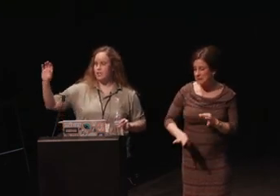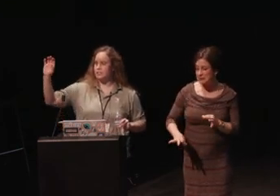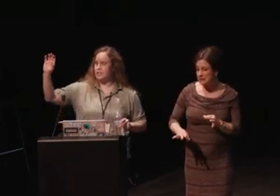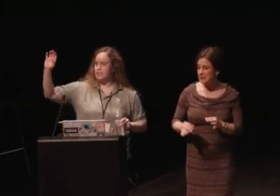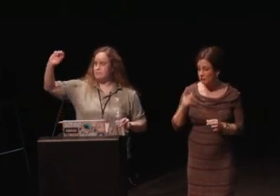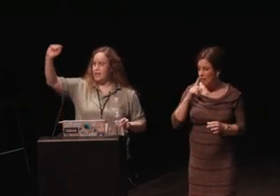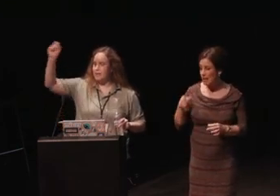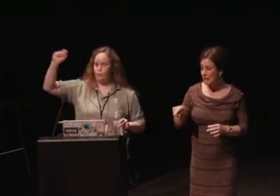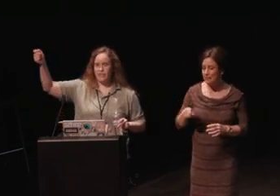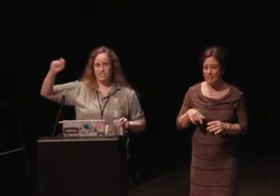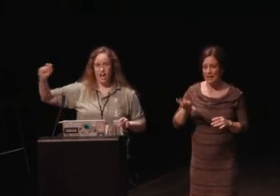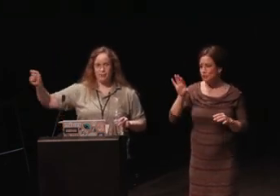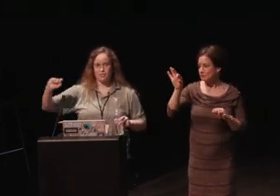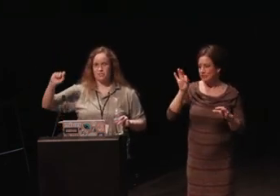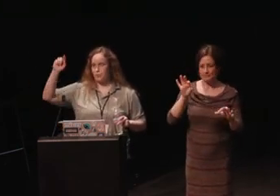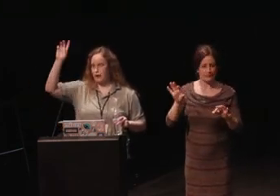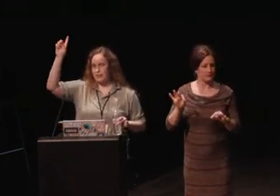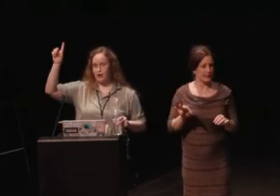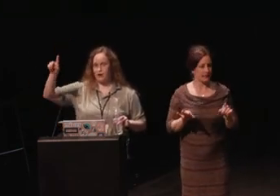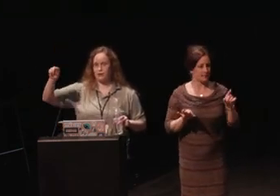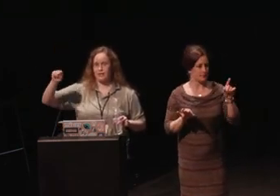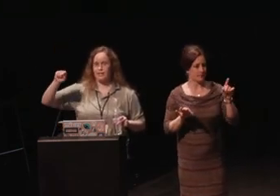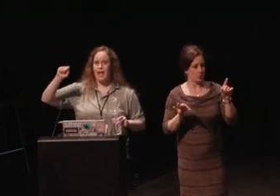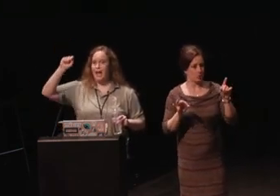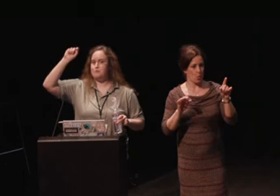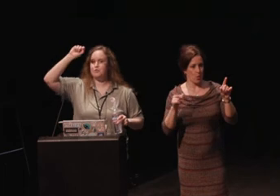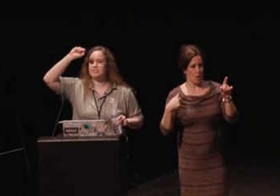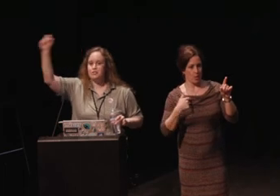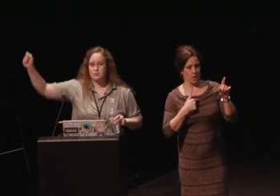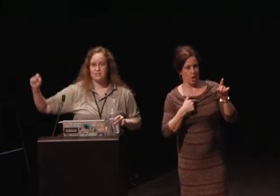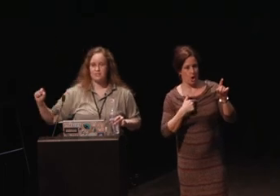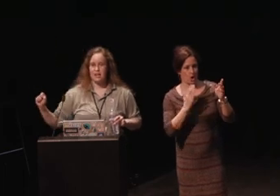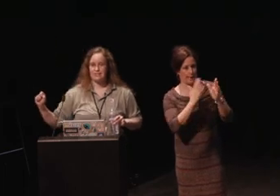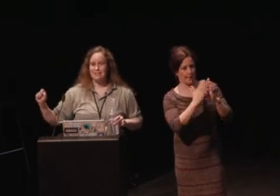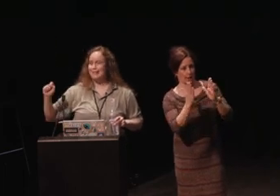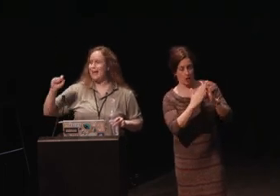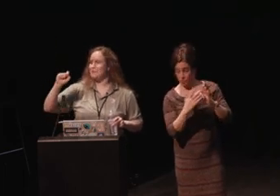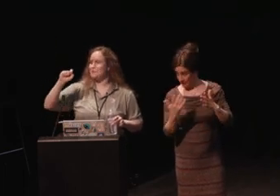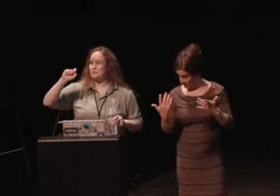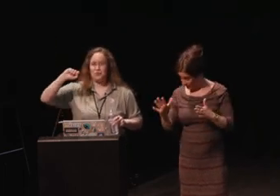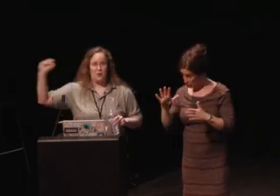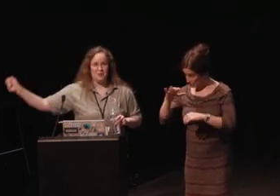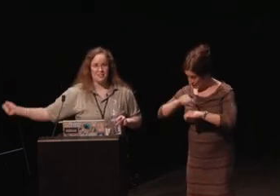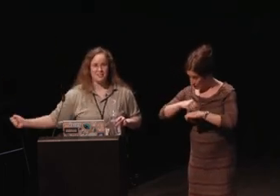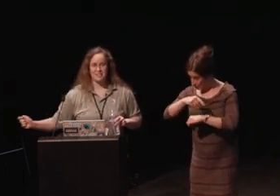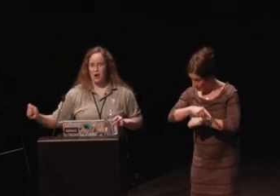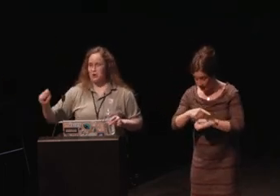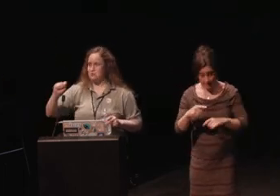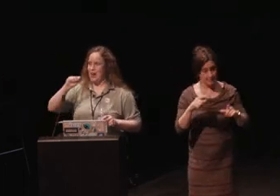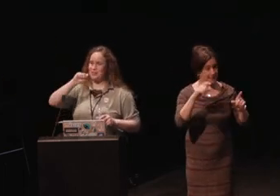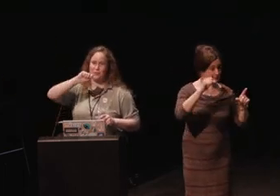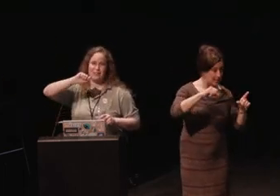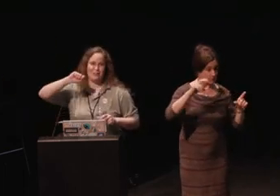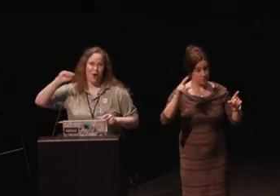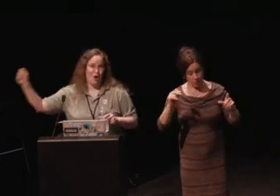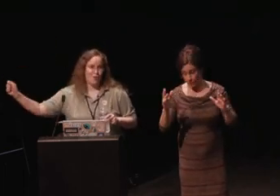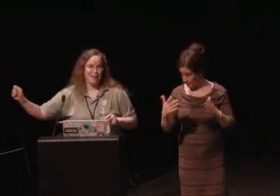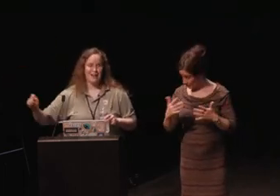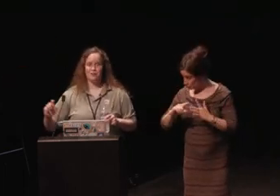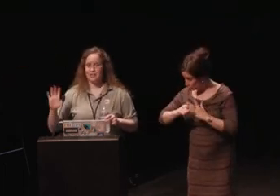just pick which option of where they are like, ''Had you scheduled this yet? Have you started this? Are you not doing it at all right now?''